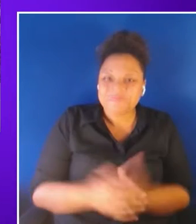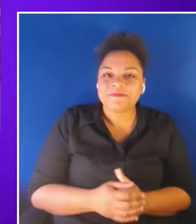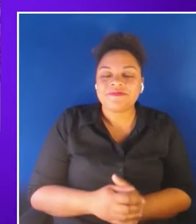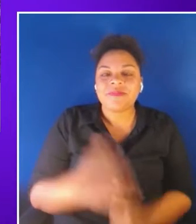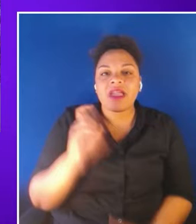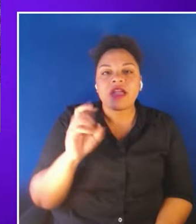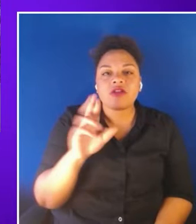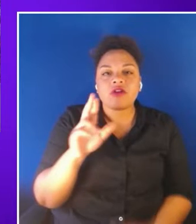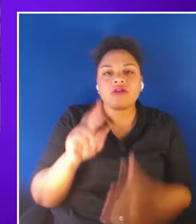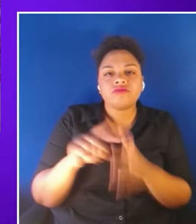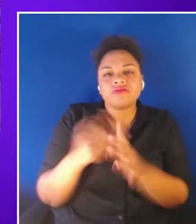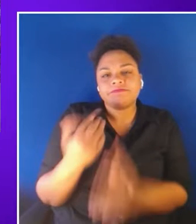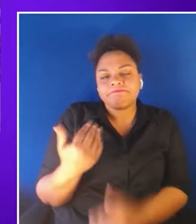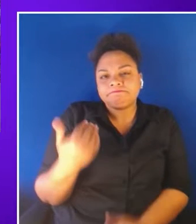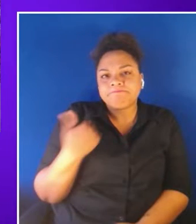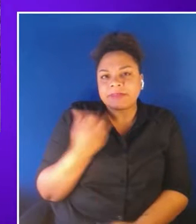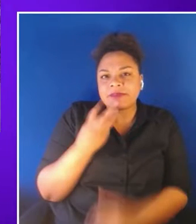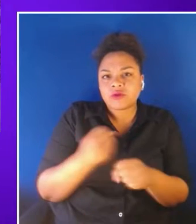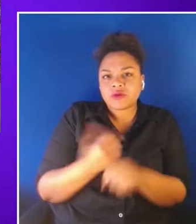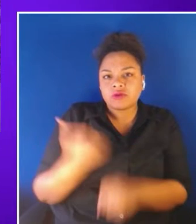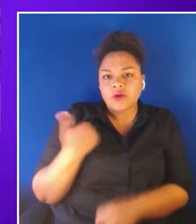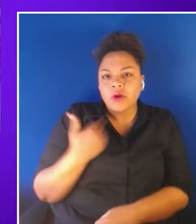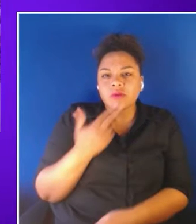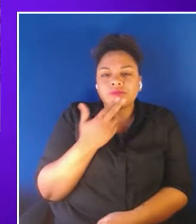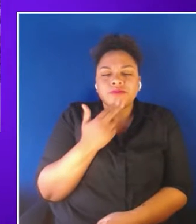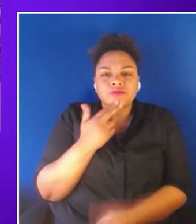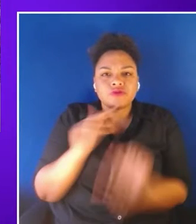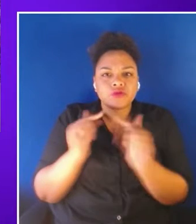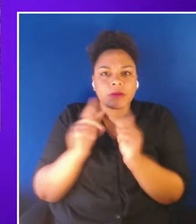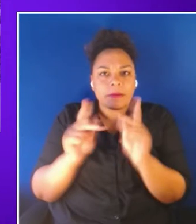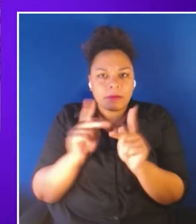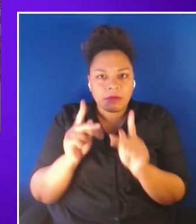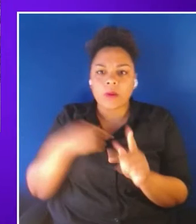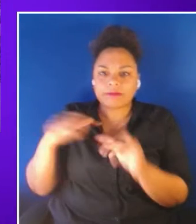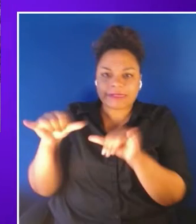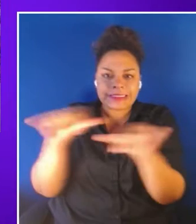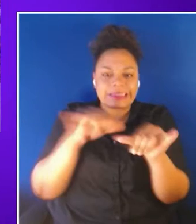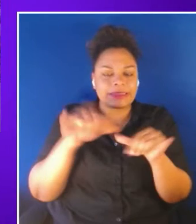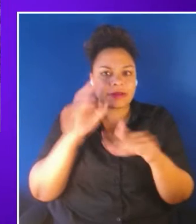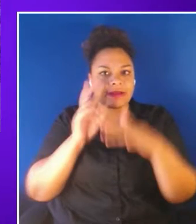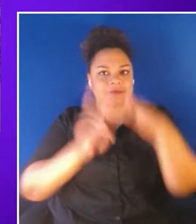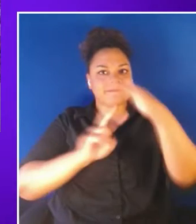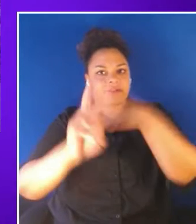people who shared a similar vision of the future. We believe that XR technology will quickly have